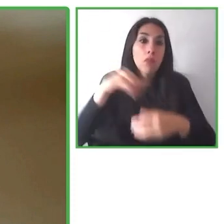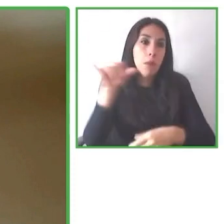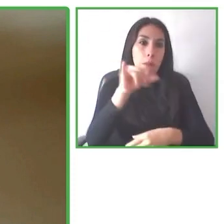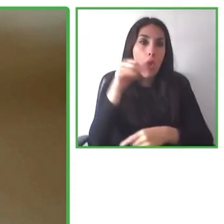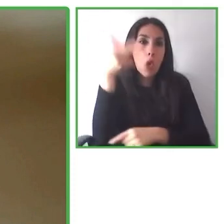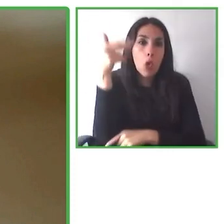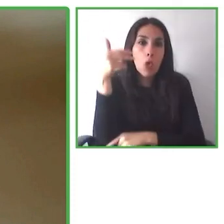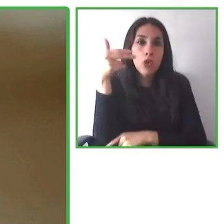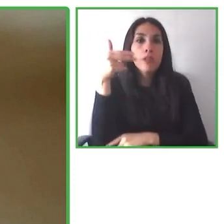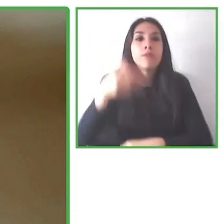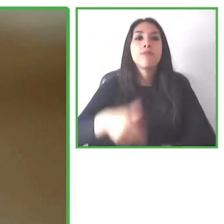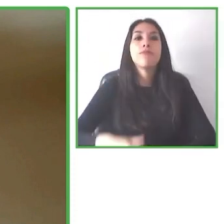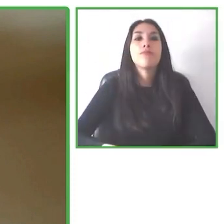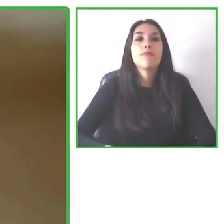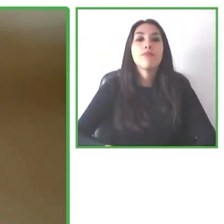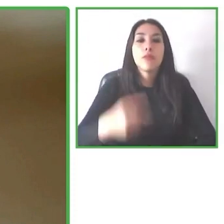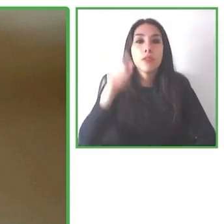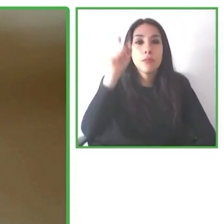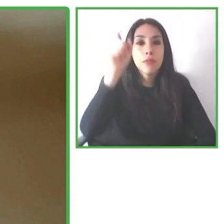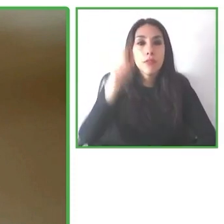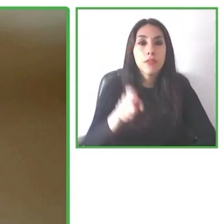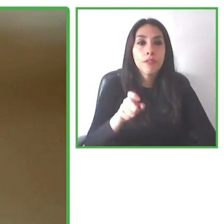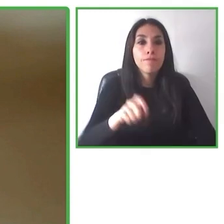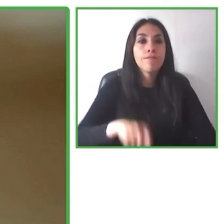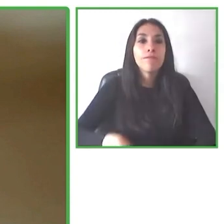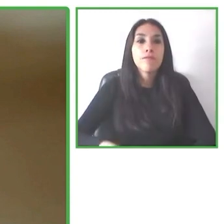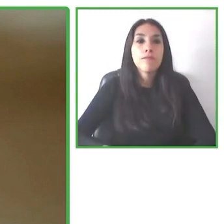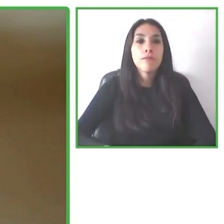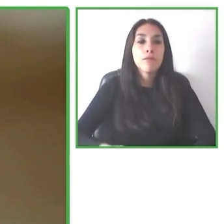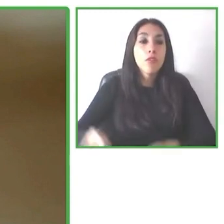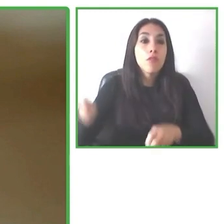to move about the destination without any problems.